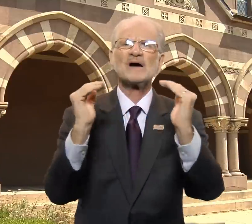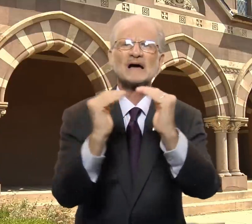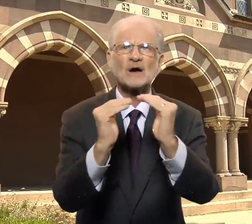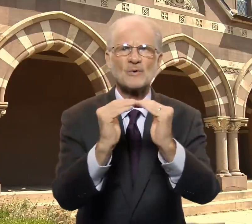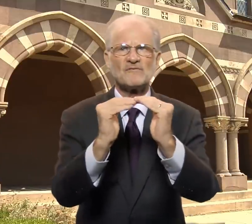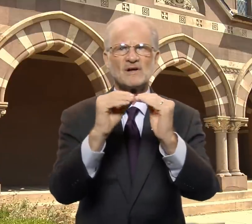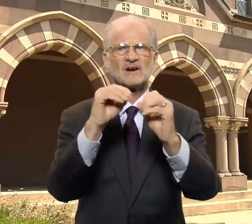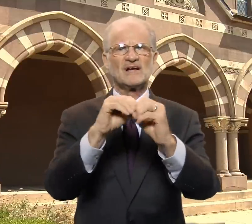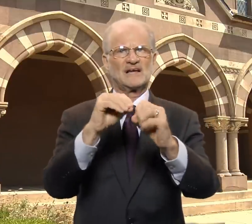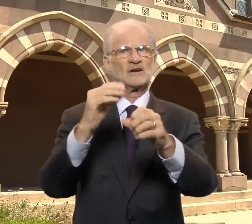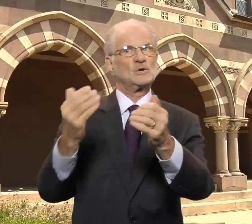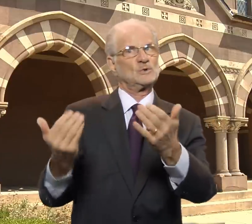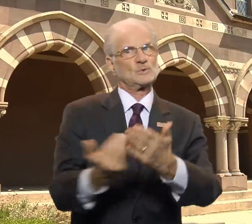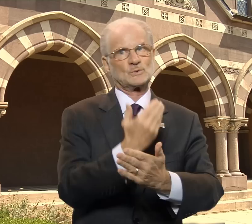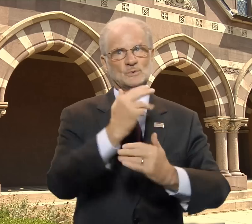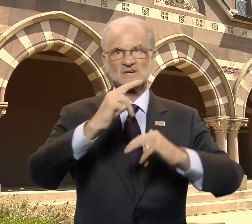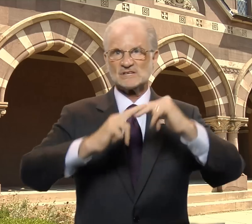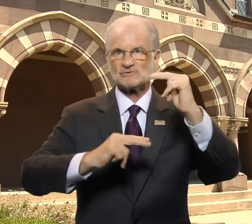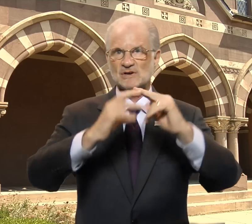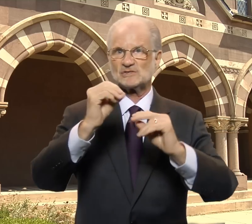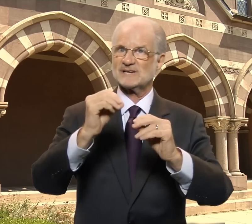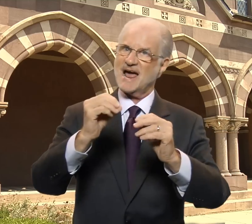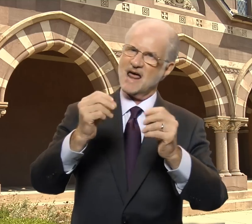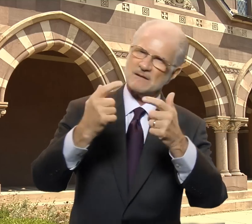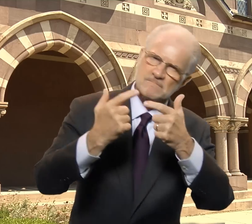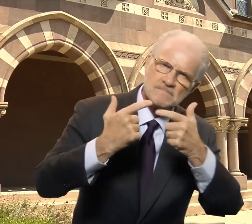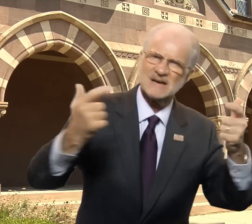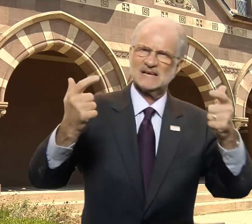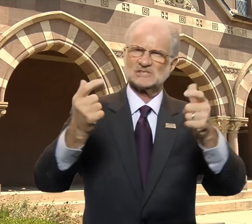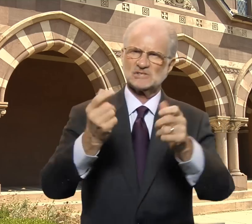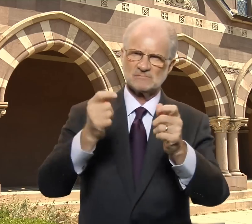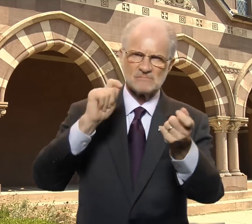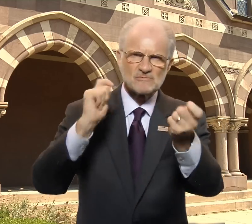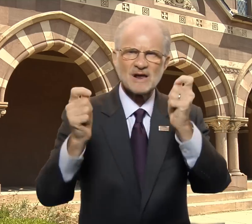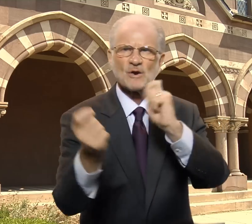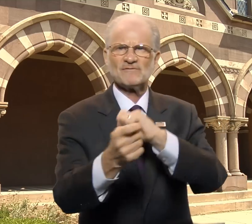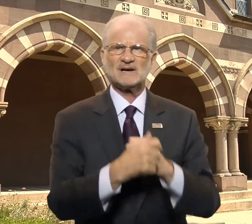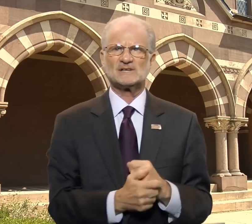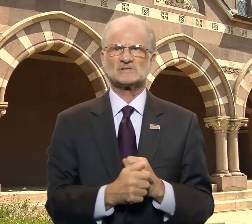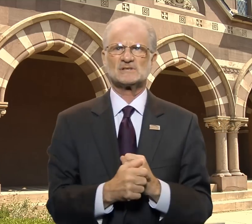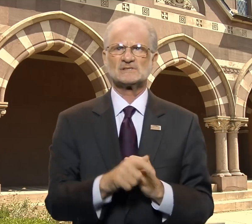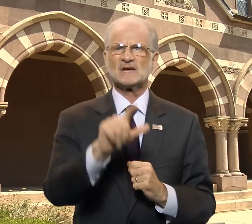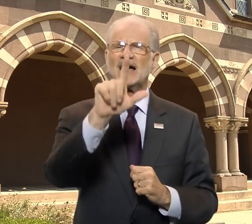in all new construction and major renovations.